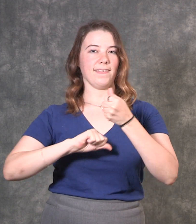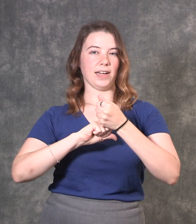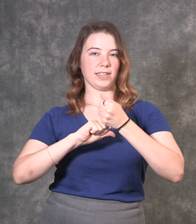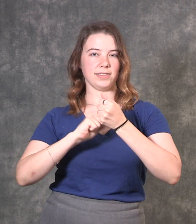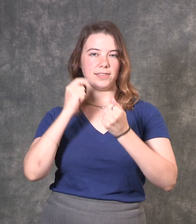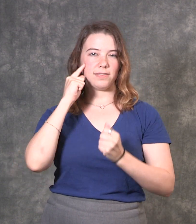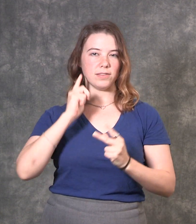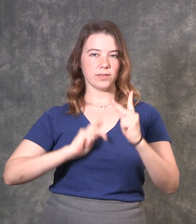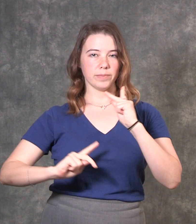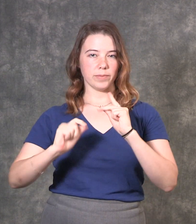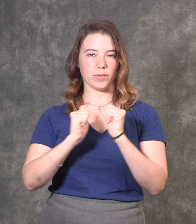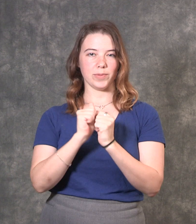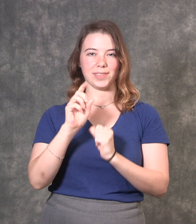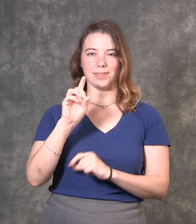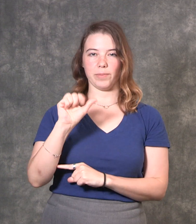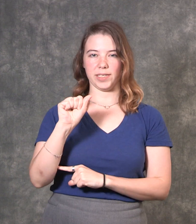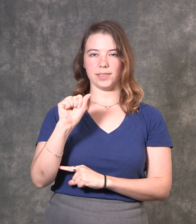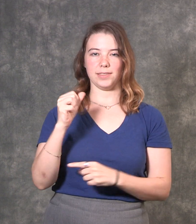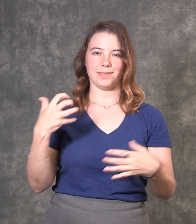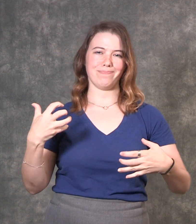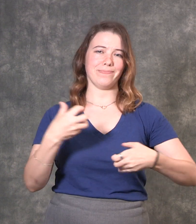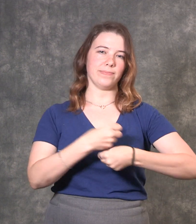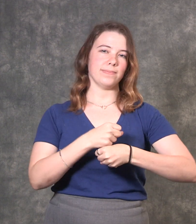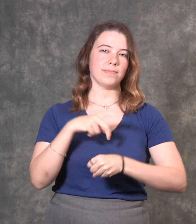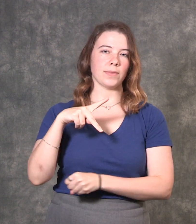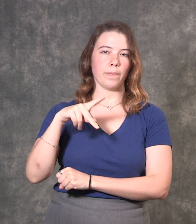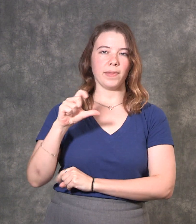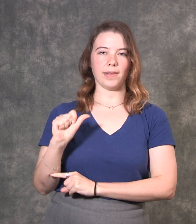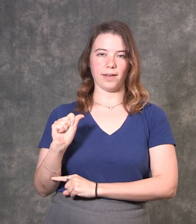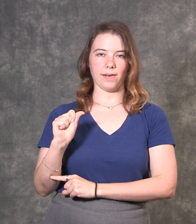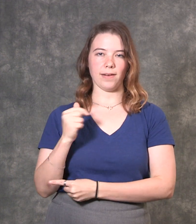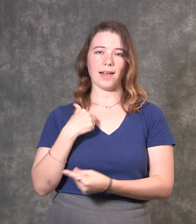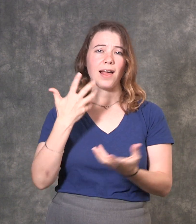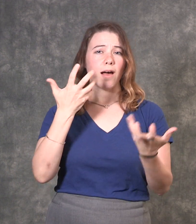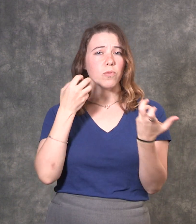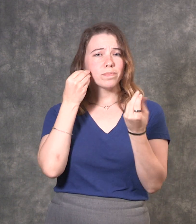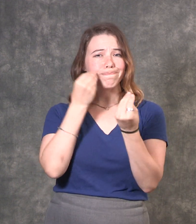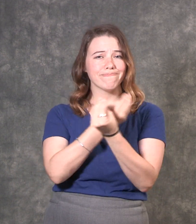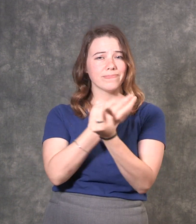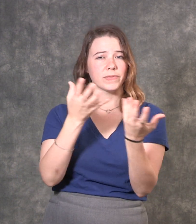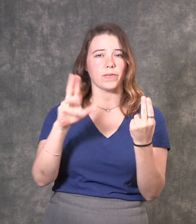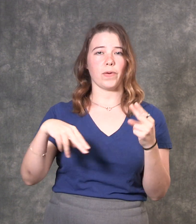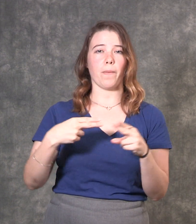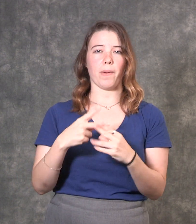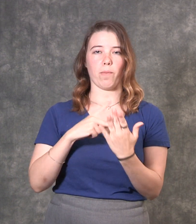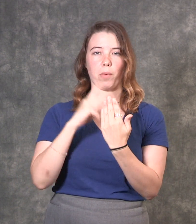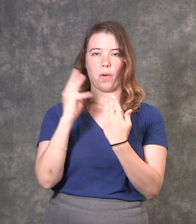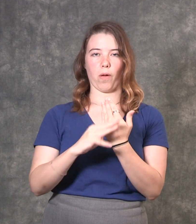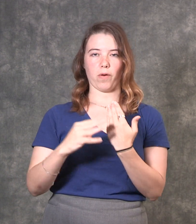Disabilities (P&A). I want to tell you about a program we have here at P&A